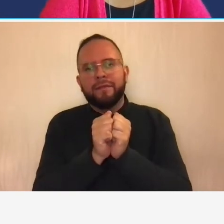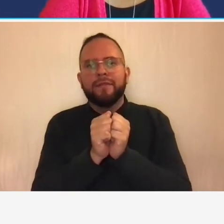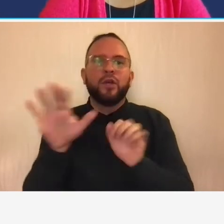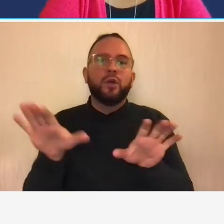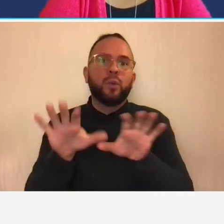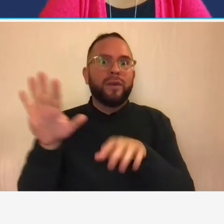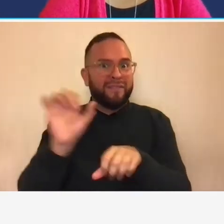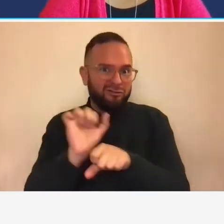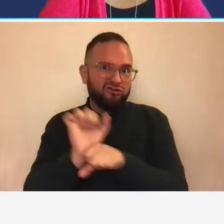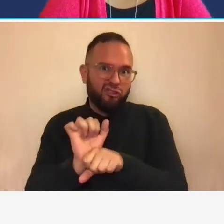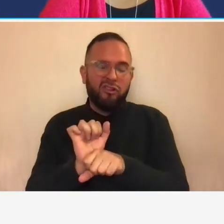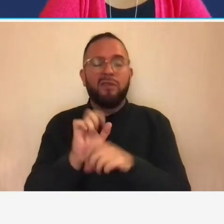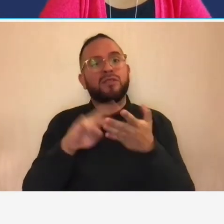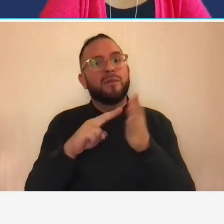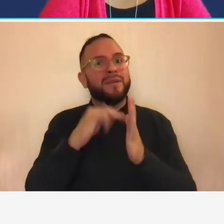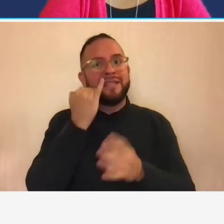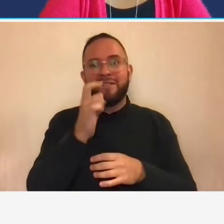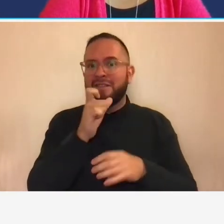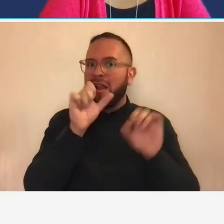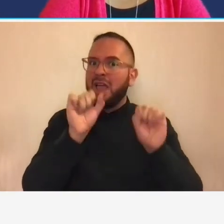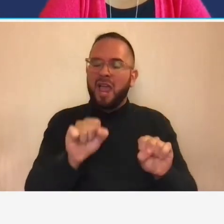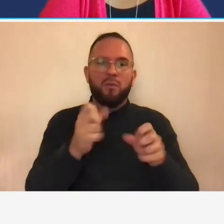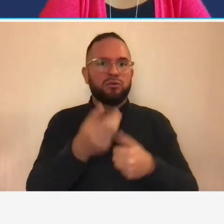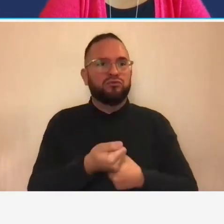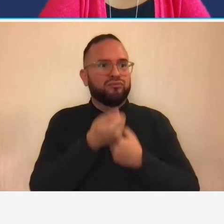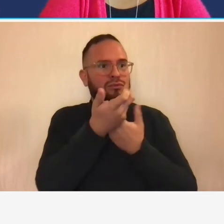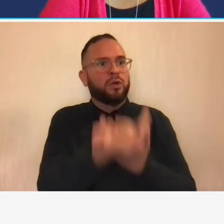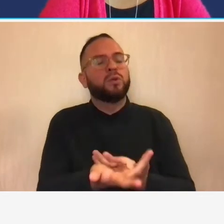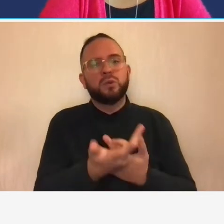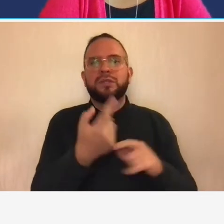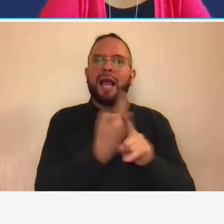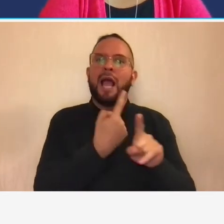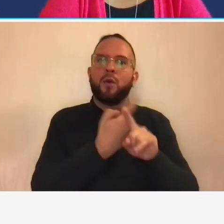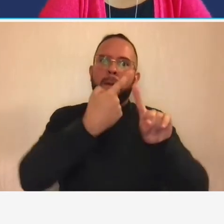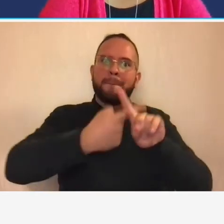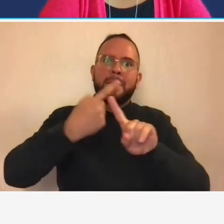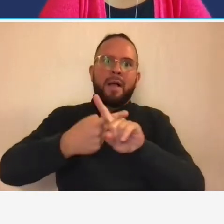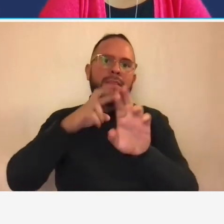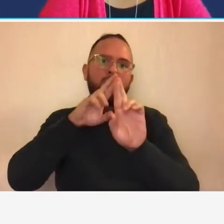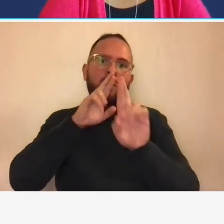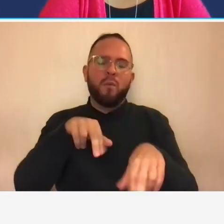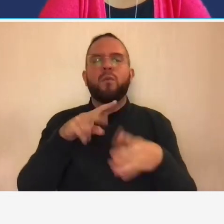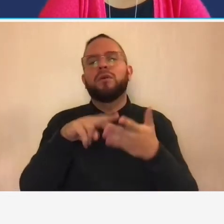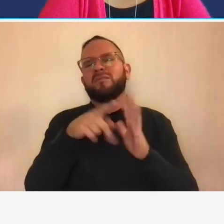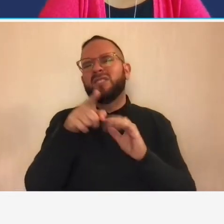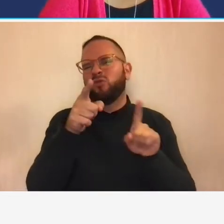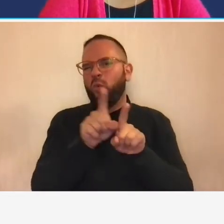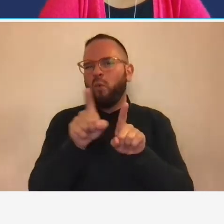if you're not able to produce accurate monthly reports then you're also putting your managers